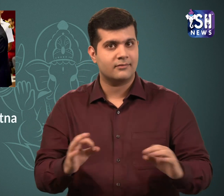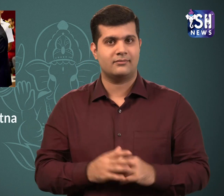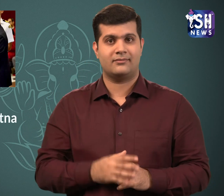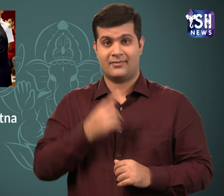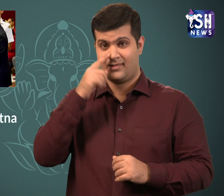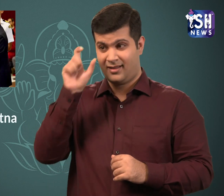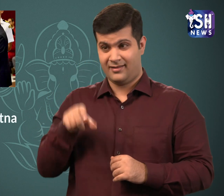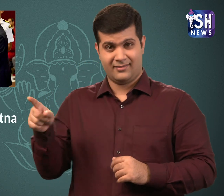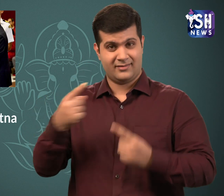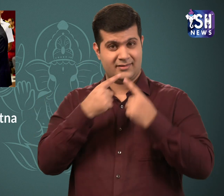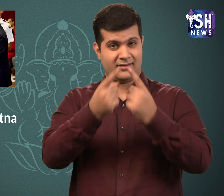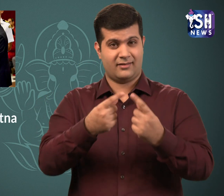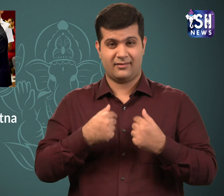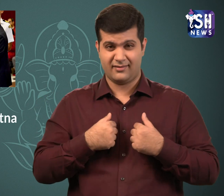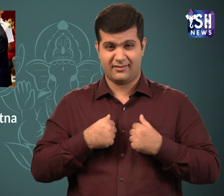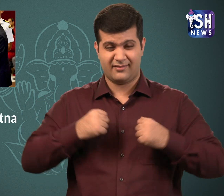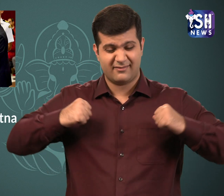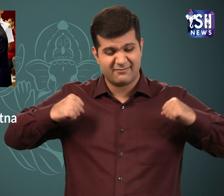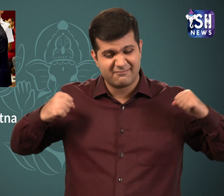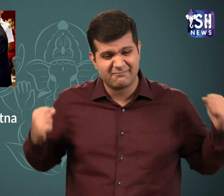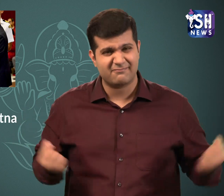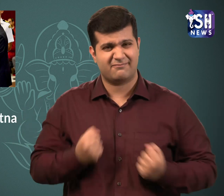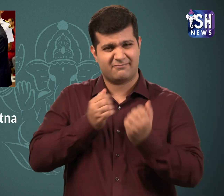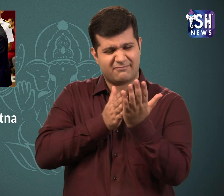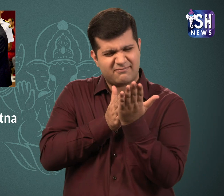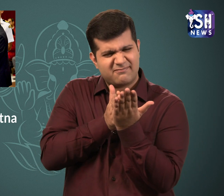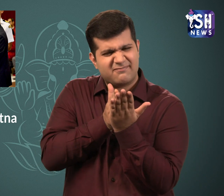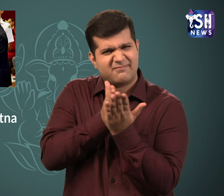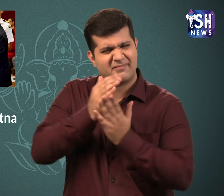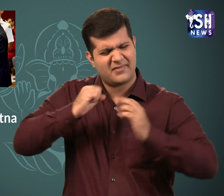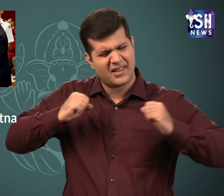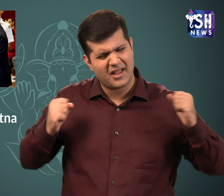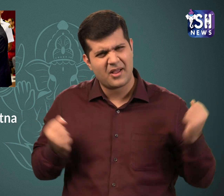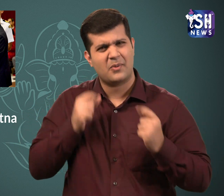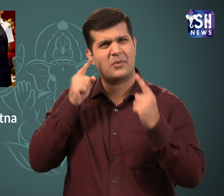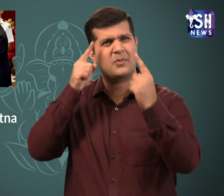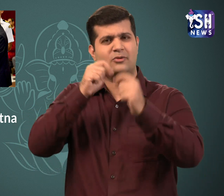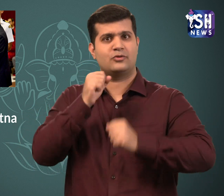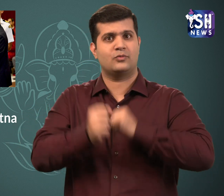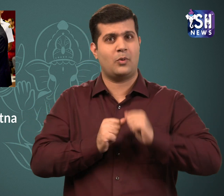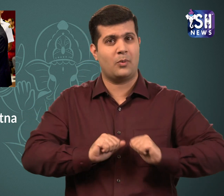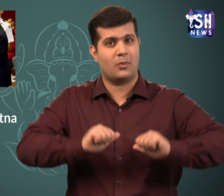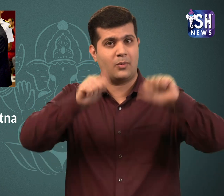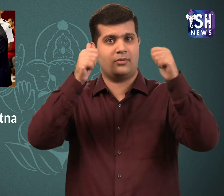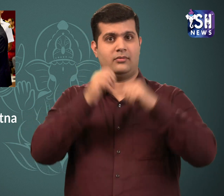Deepa has said that she has worked very hard to achieve her goals in sports.